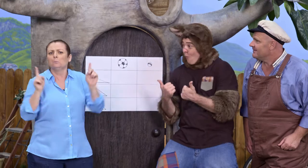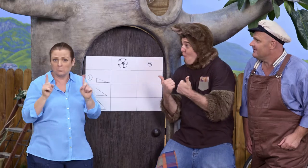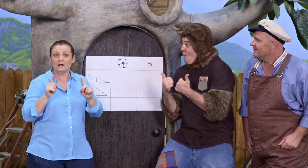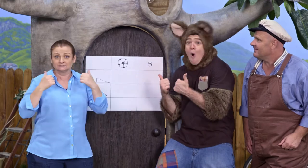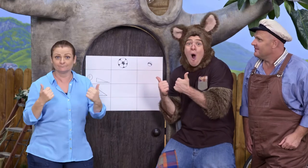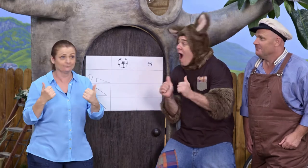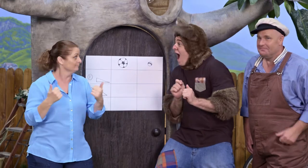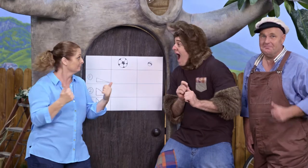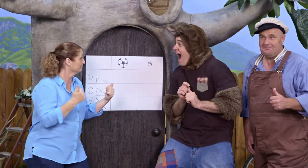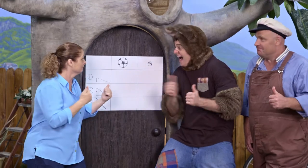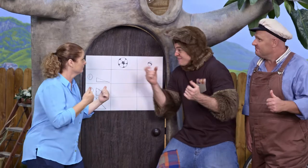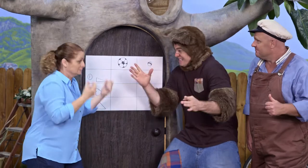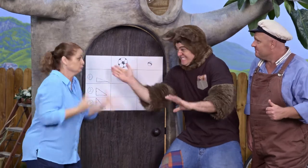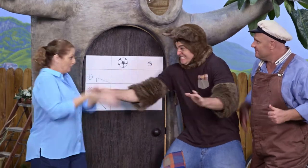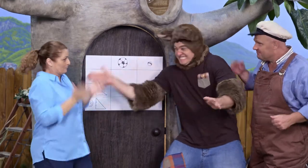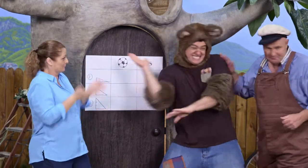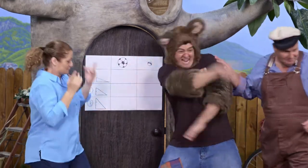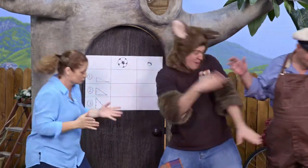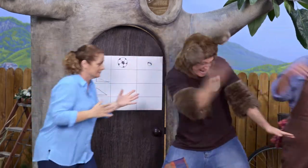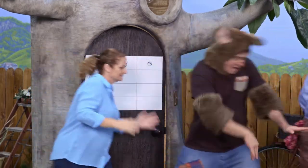Ooh! Alright, let's go. Yeah, let's go!